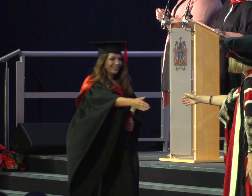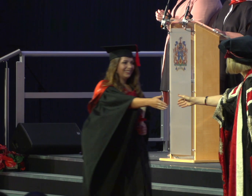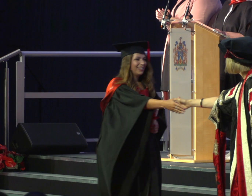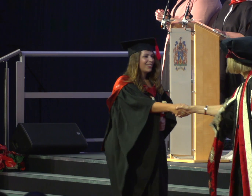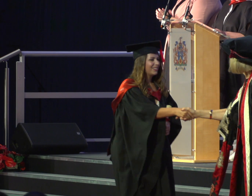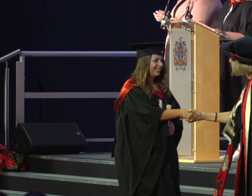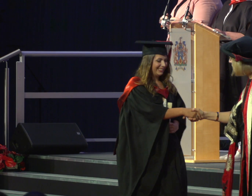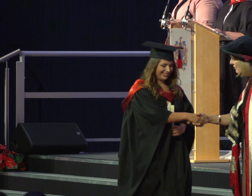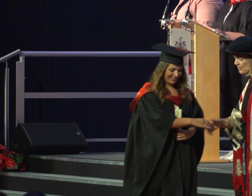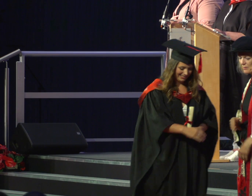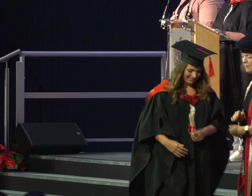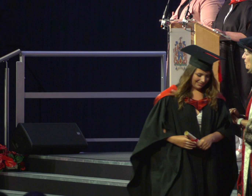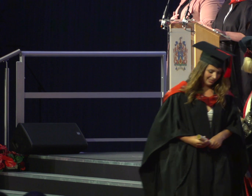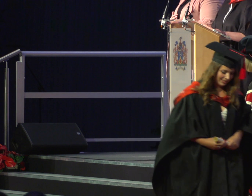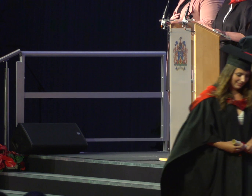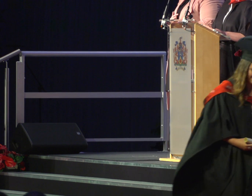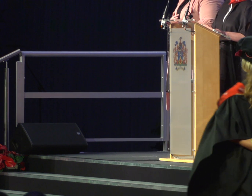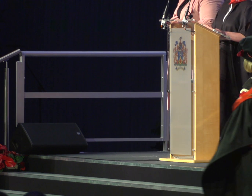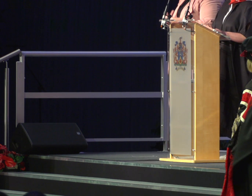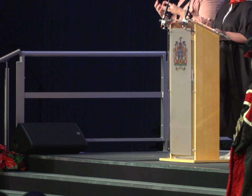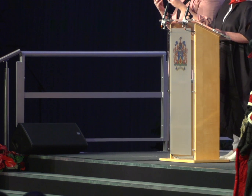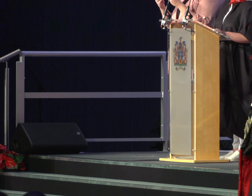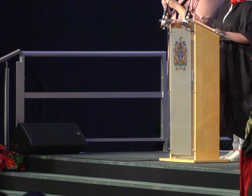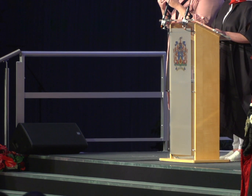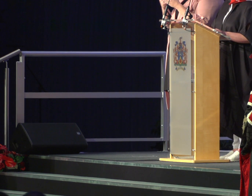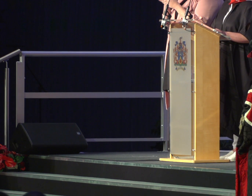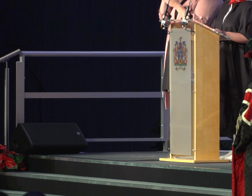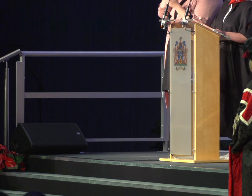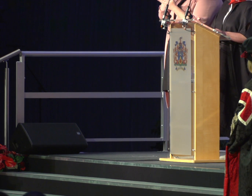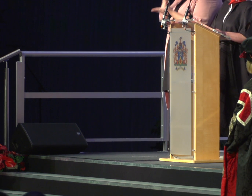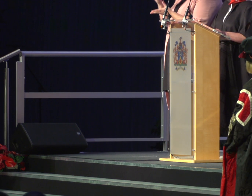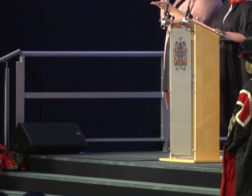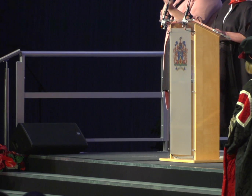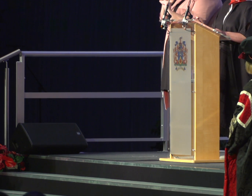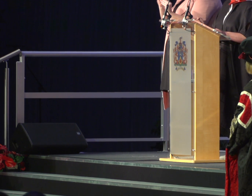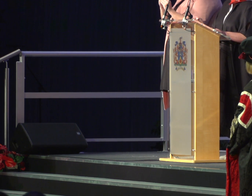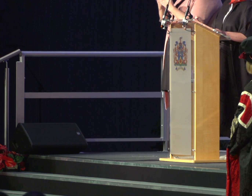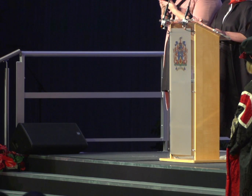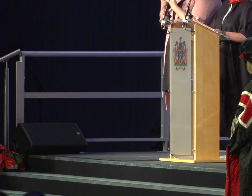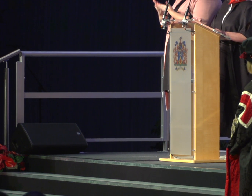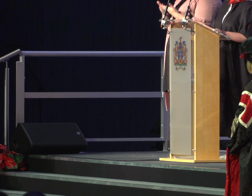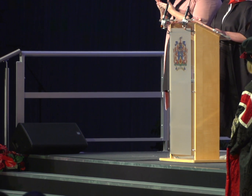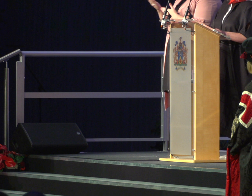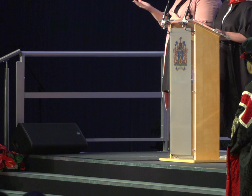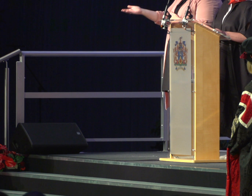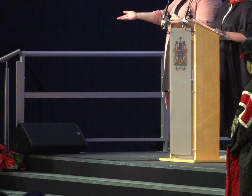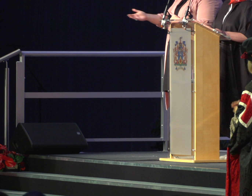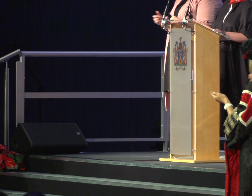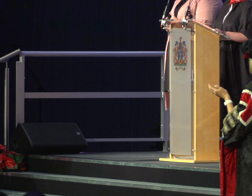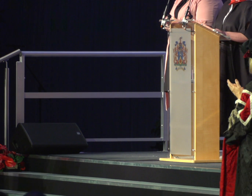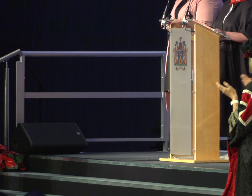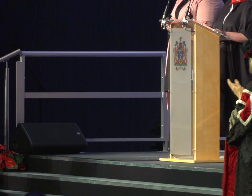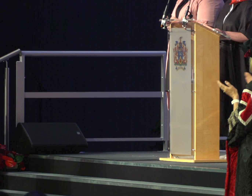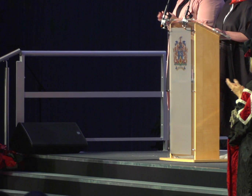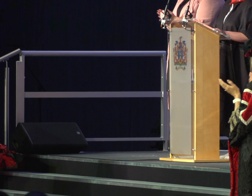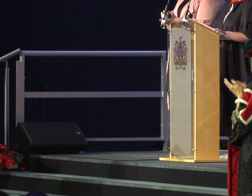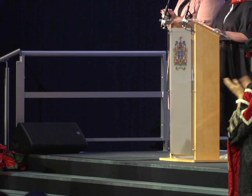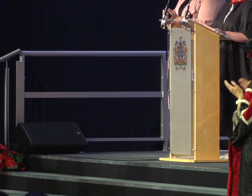Bachelor of Arts with Honours in Education Studies